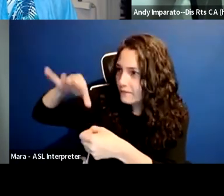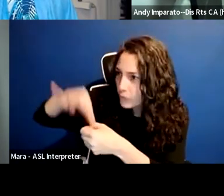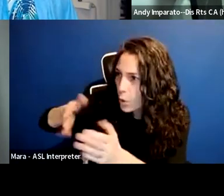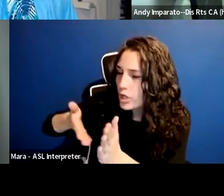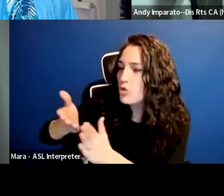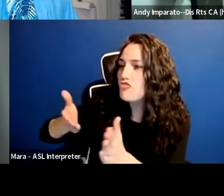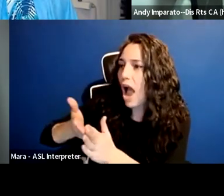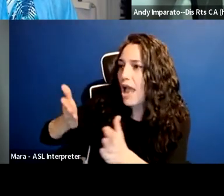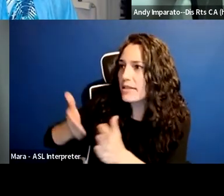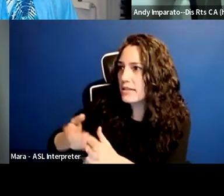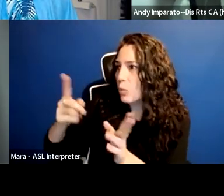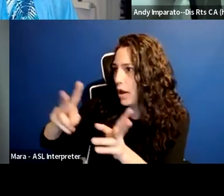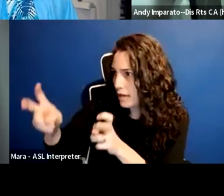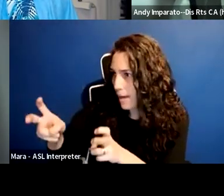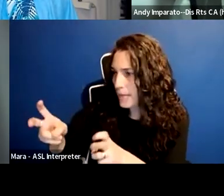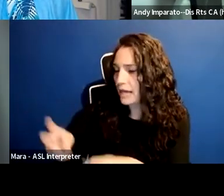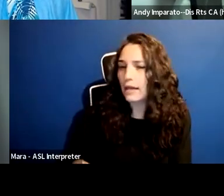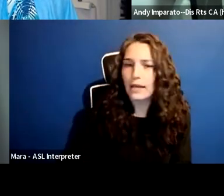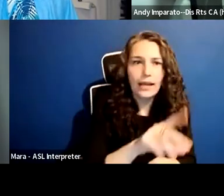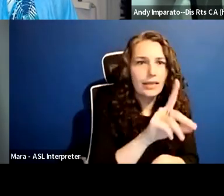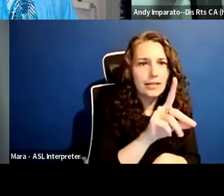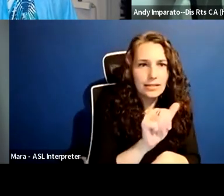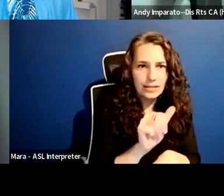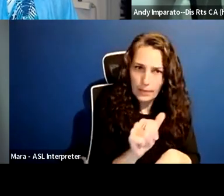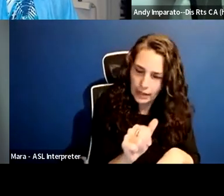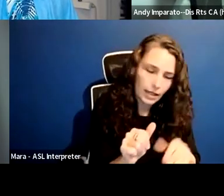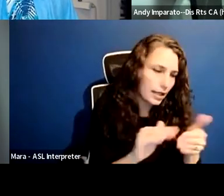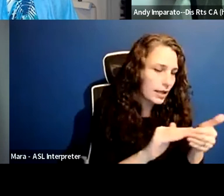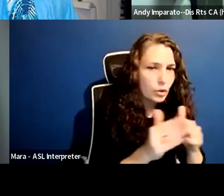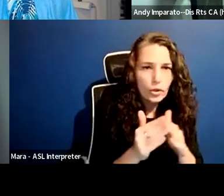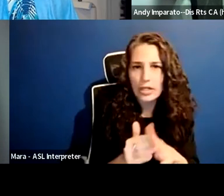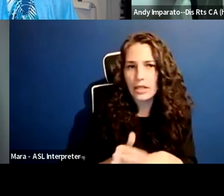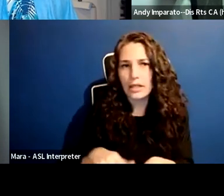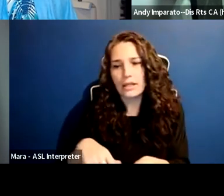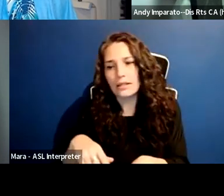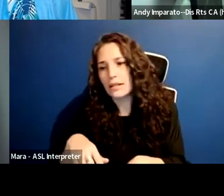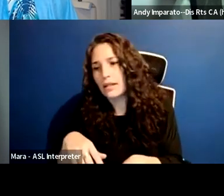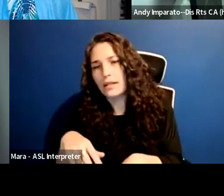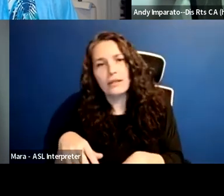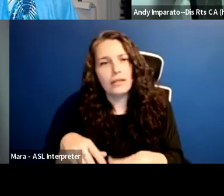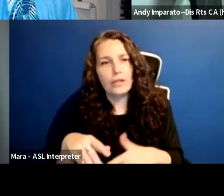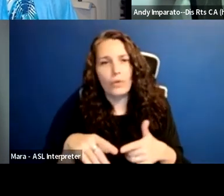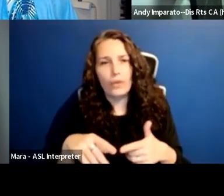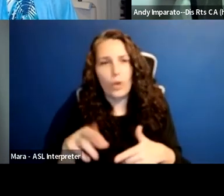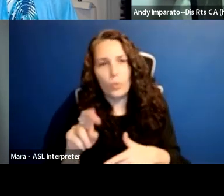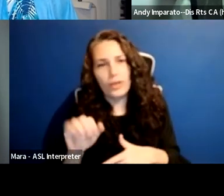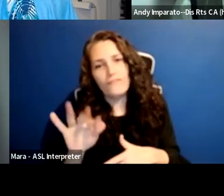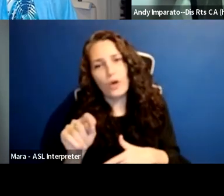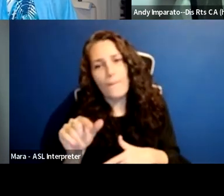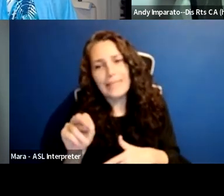as are the issues going forward in affirmative action. So I think when looking at the importance of coalition,